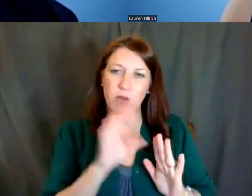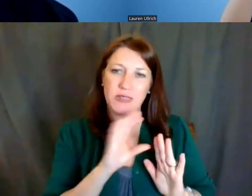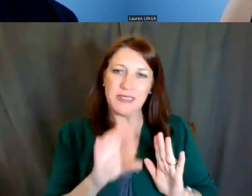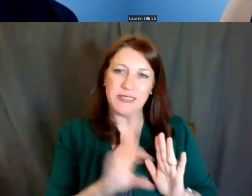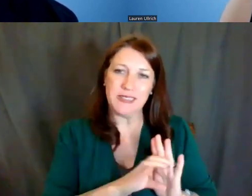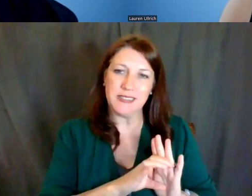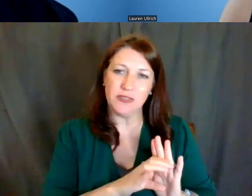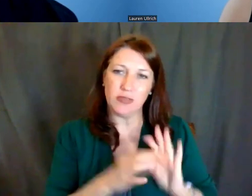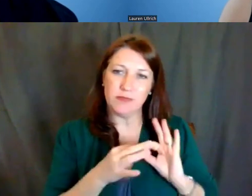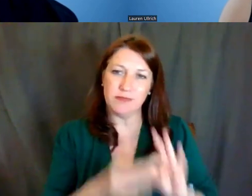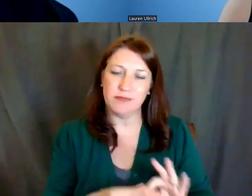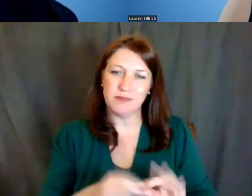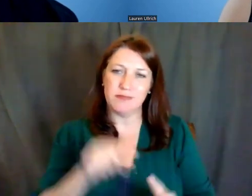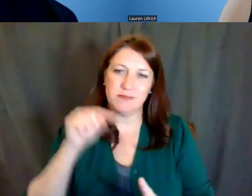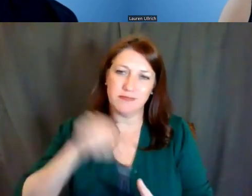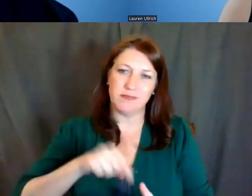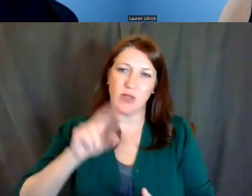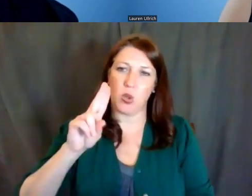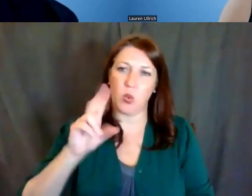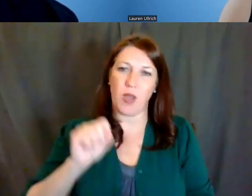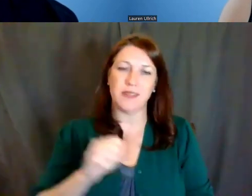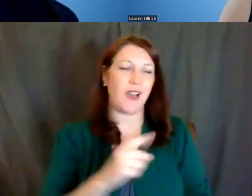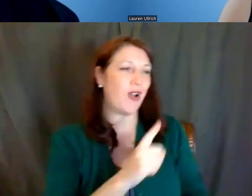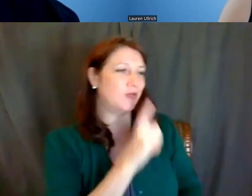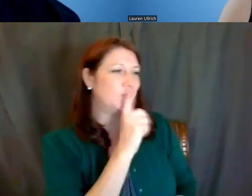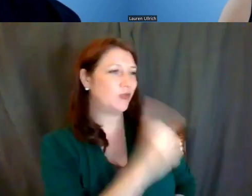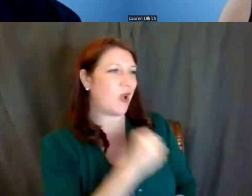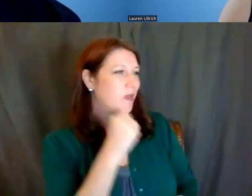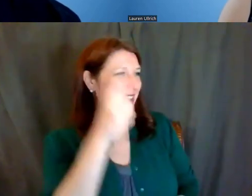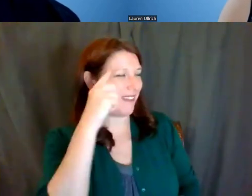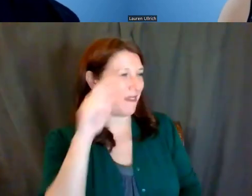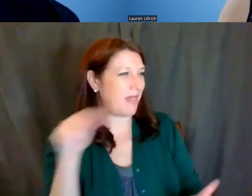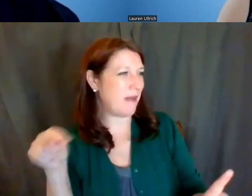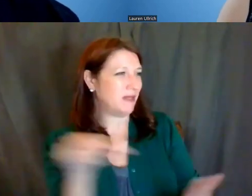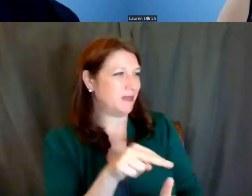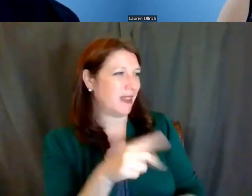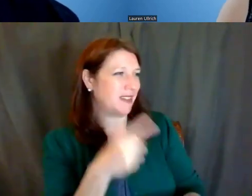Lisa Evans: Yes, that's true. I wasn't thinking of it from that perspective, but you're absolutely correct.